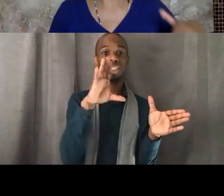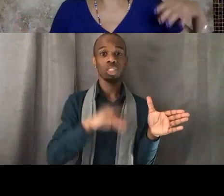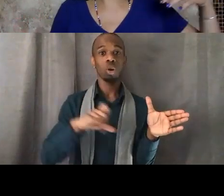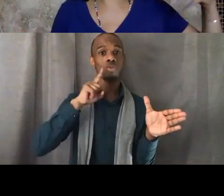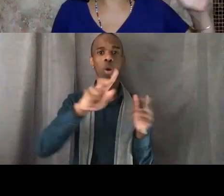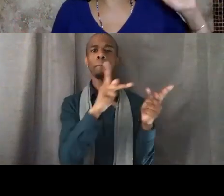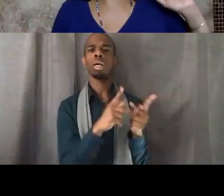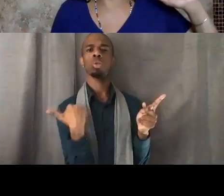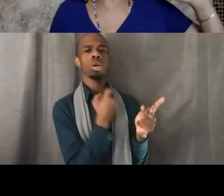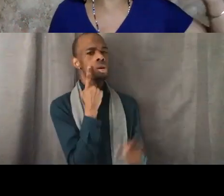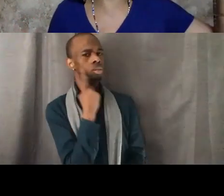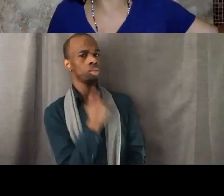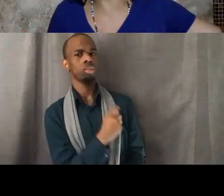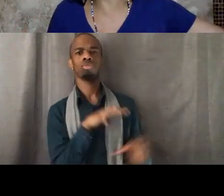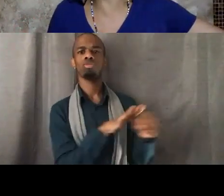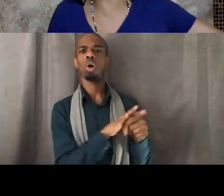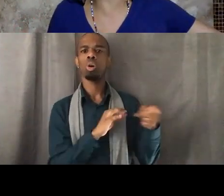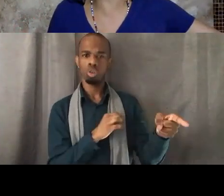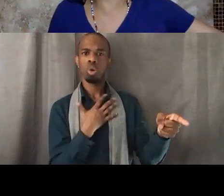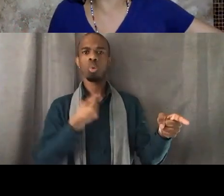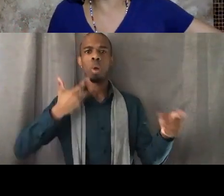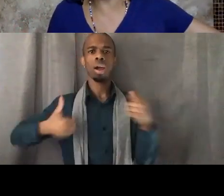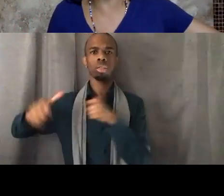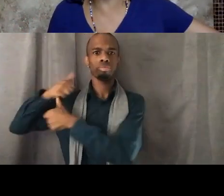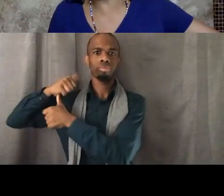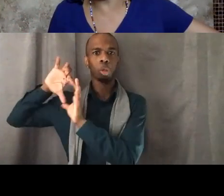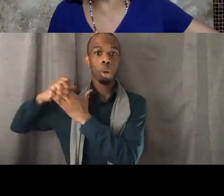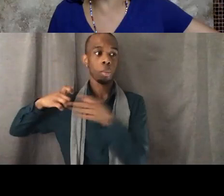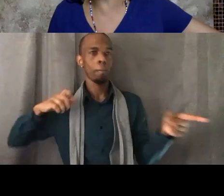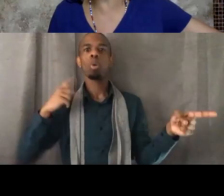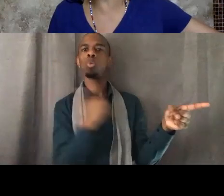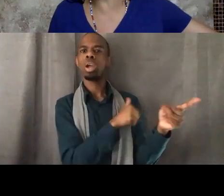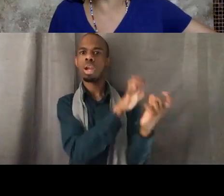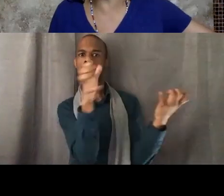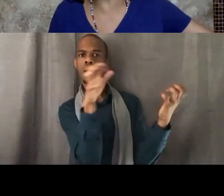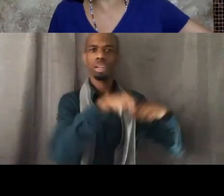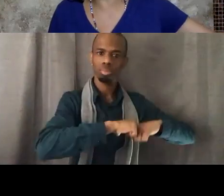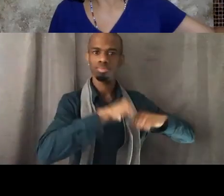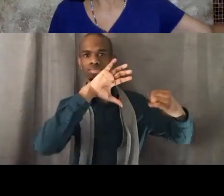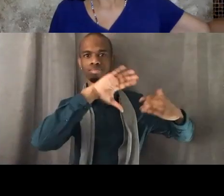We should march one day all the way north up to Hollywood and Highland shut that down. Right?